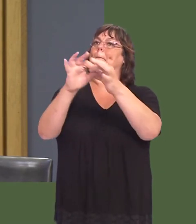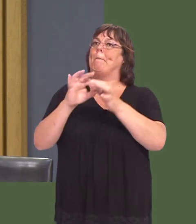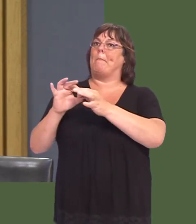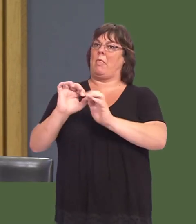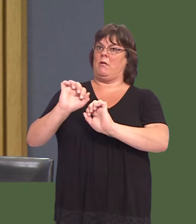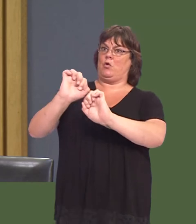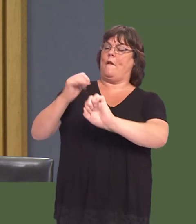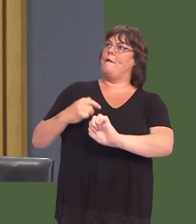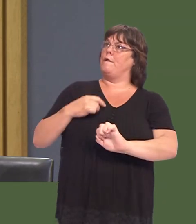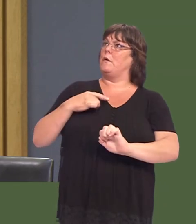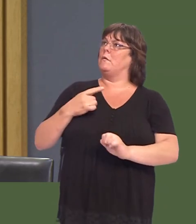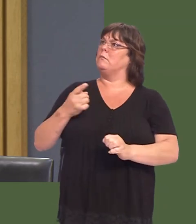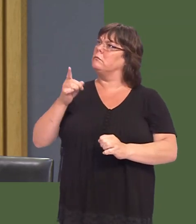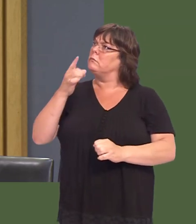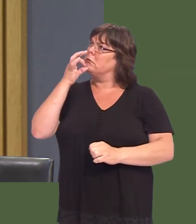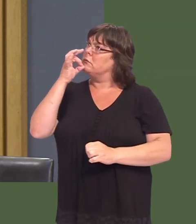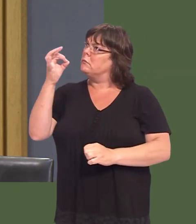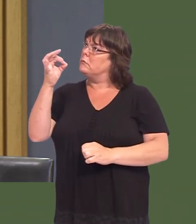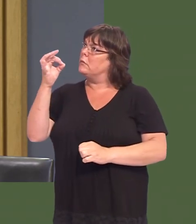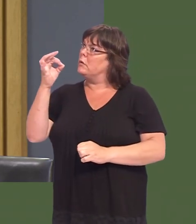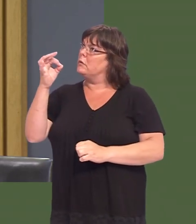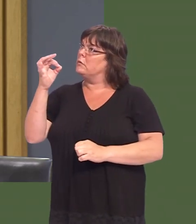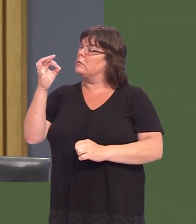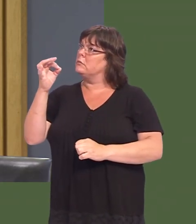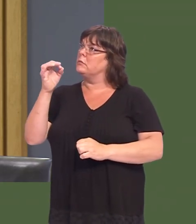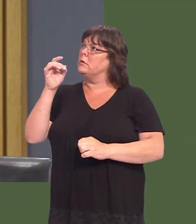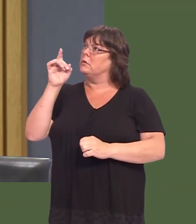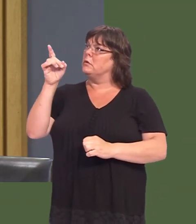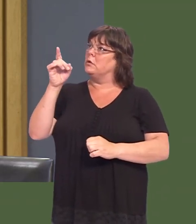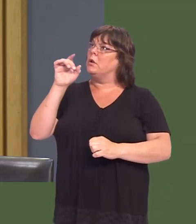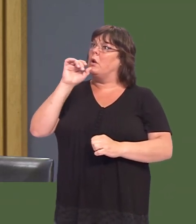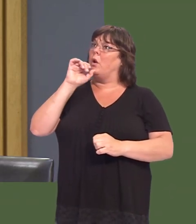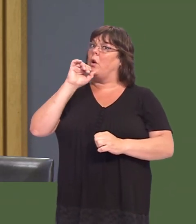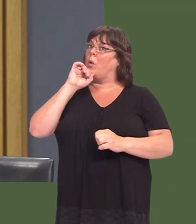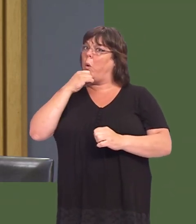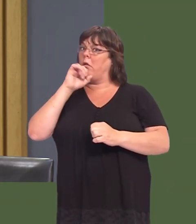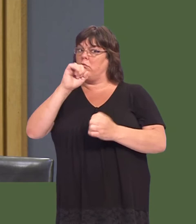Can the First Minister confirm that the Government is, as heís indicated, taking forward these